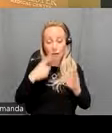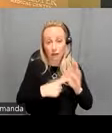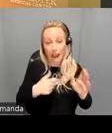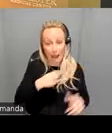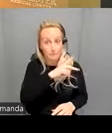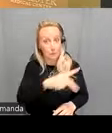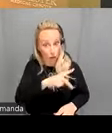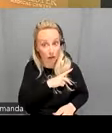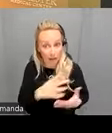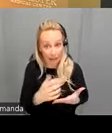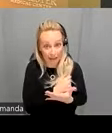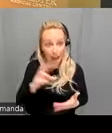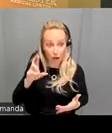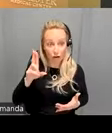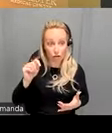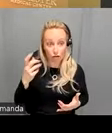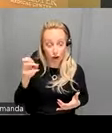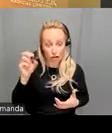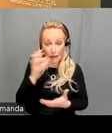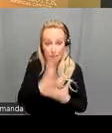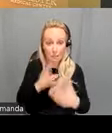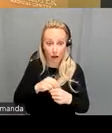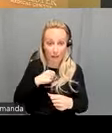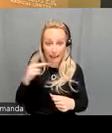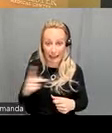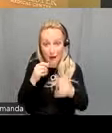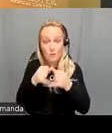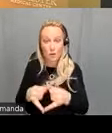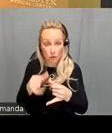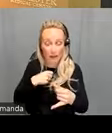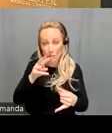Rucker University as part of a k award and we had 22 psychosis patients on 19 healthy